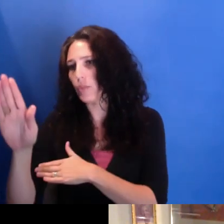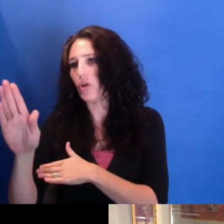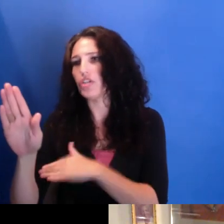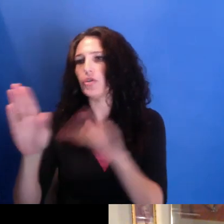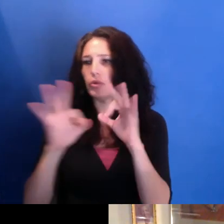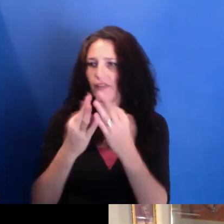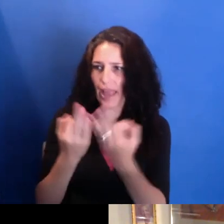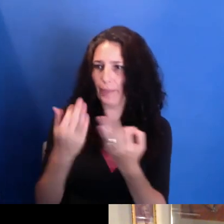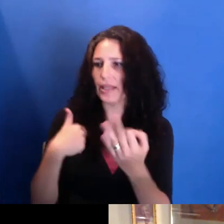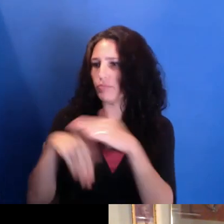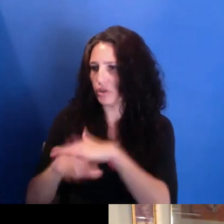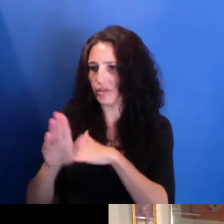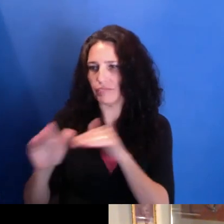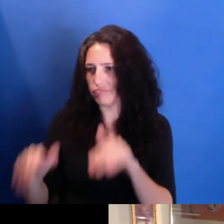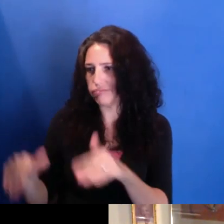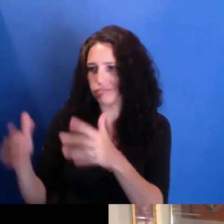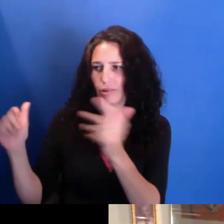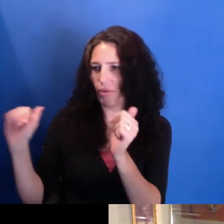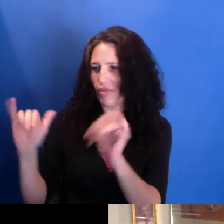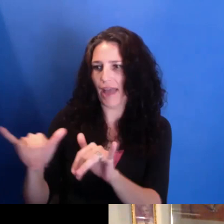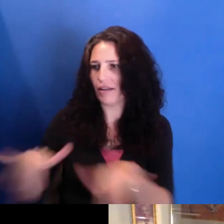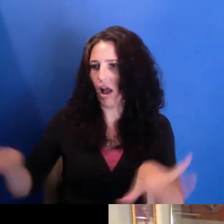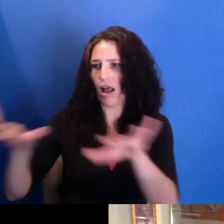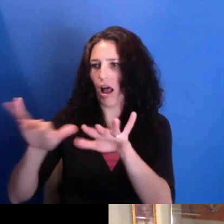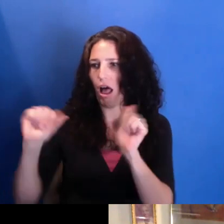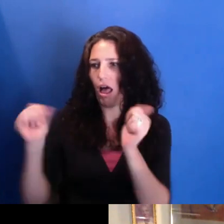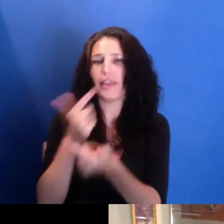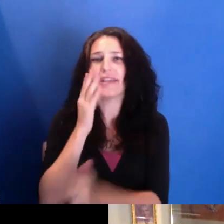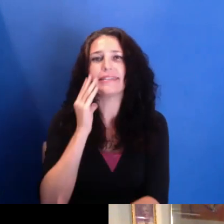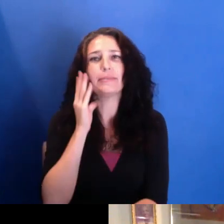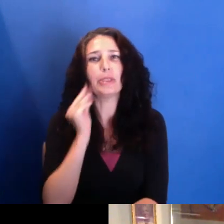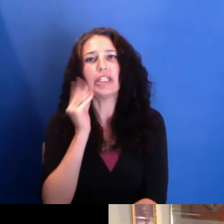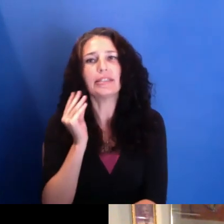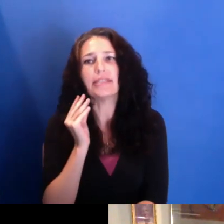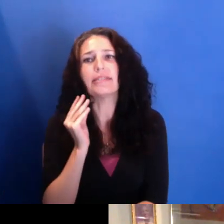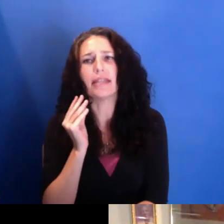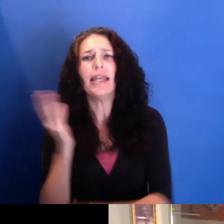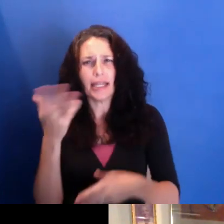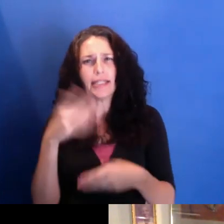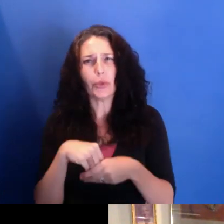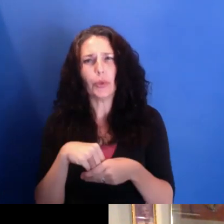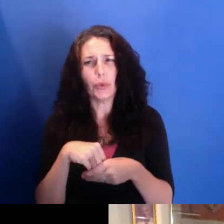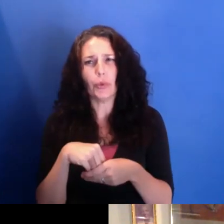it's always a very large part of any narrative, of any--